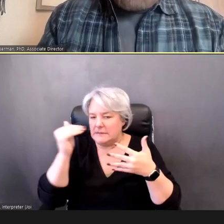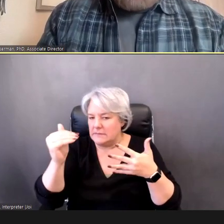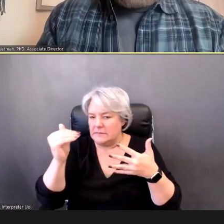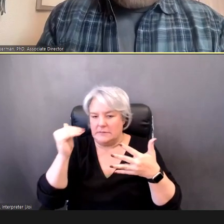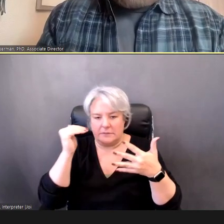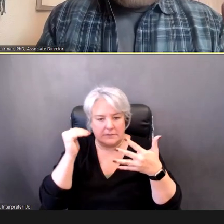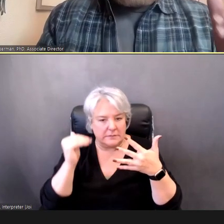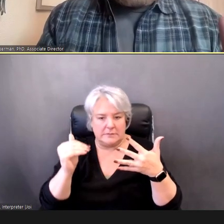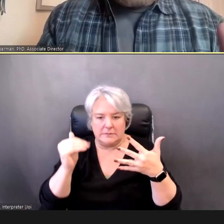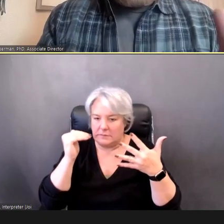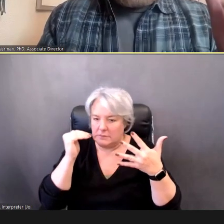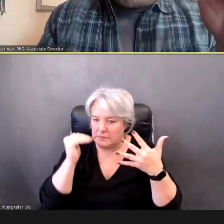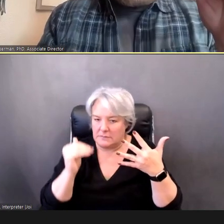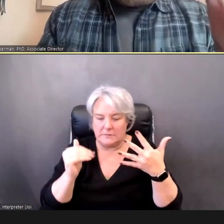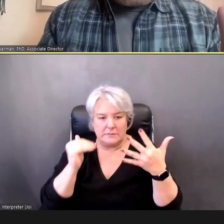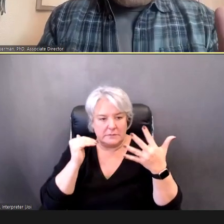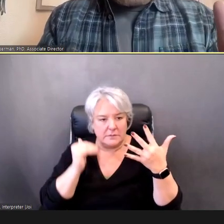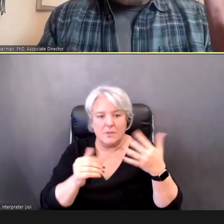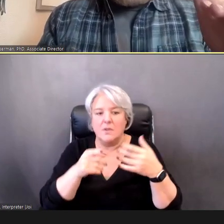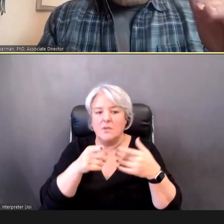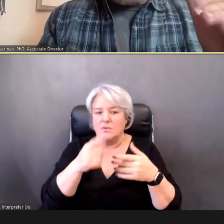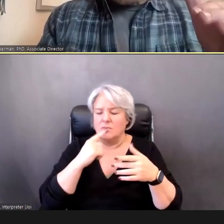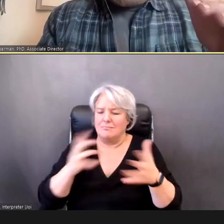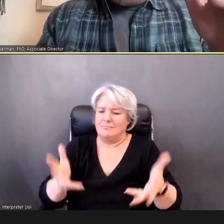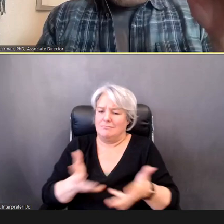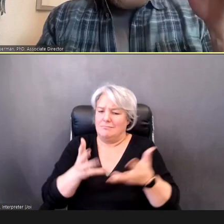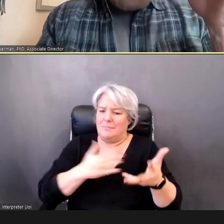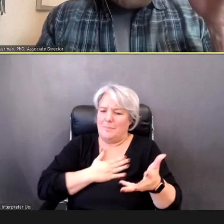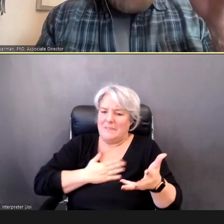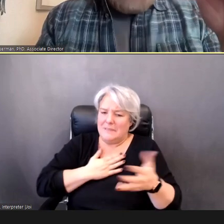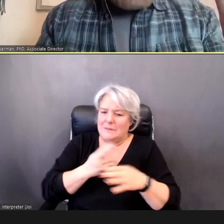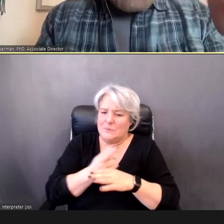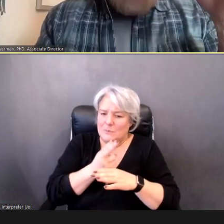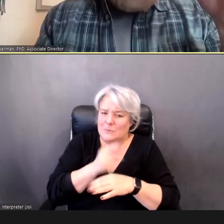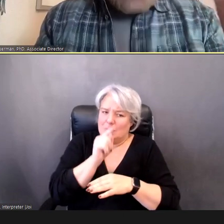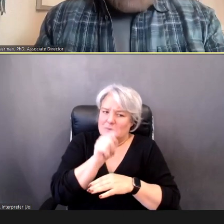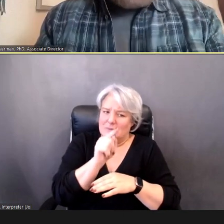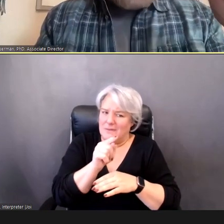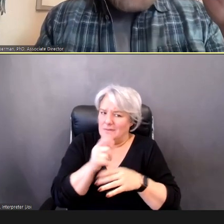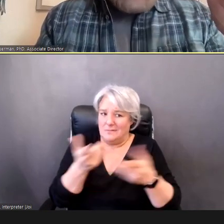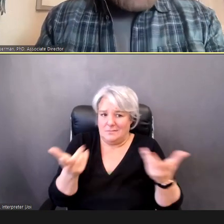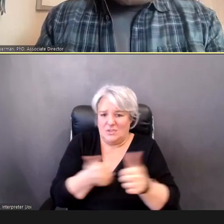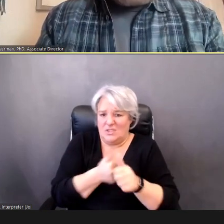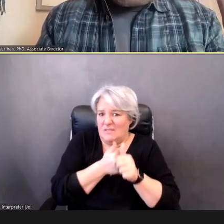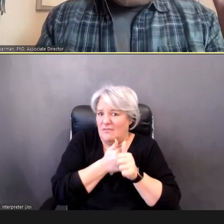So, we encourage you to use this because it does follow exactly the recommended process.